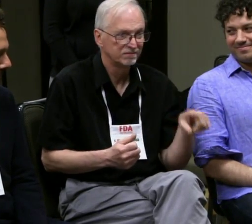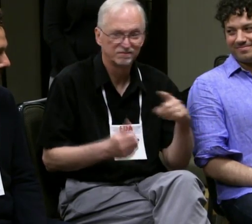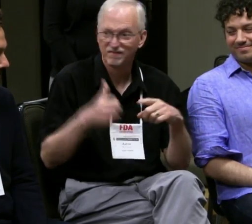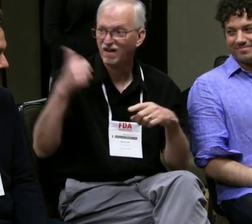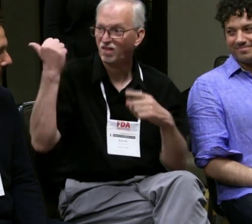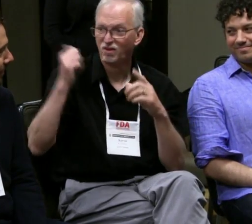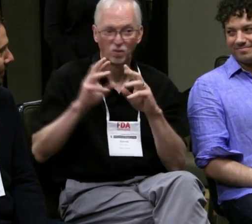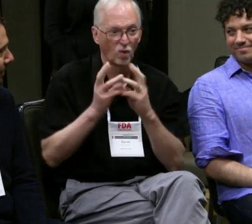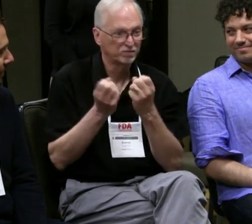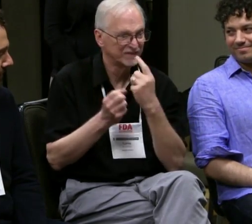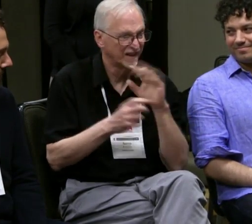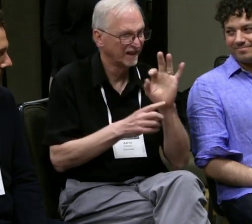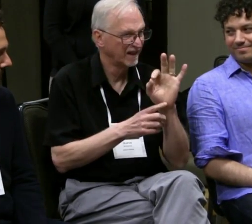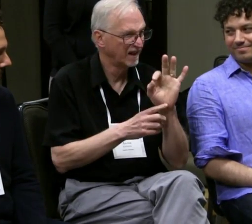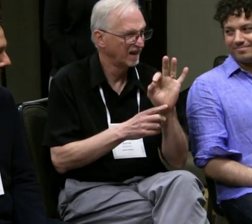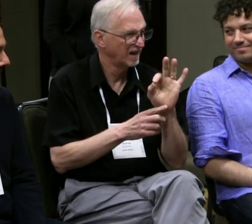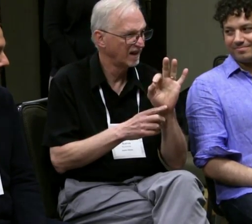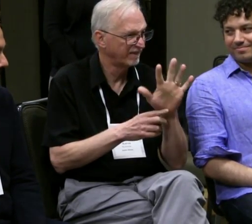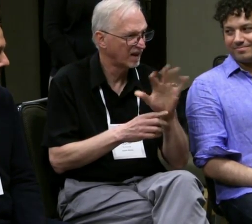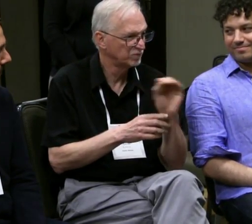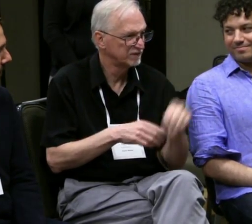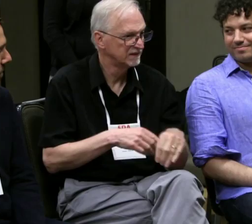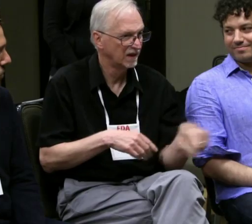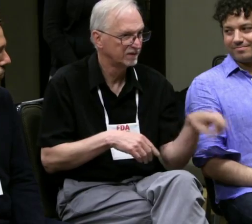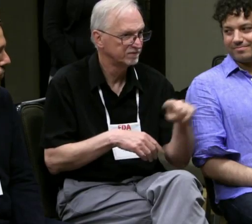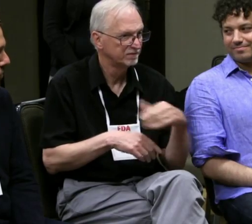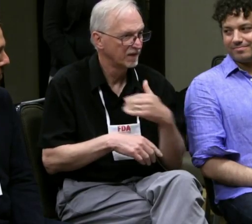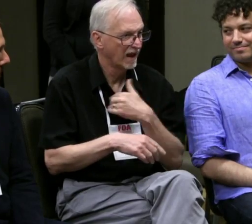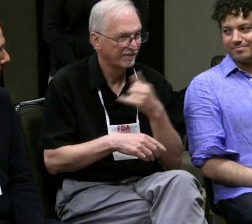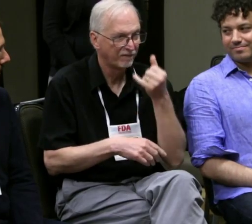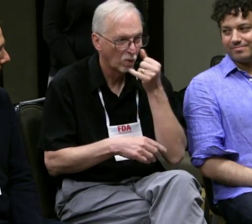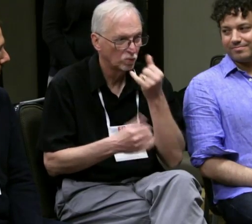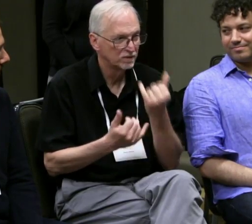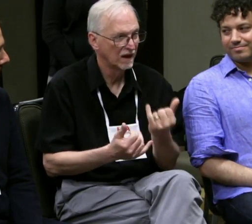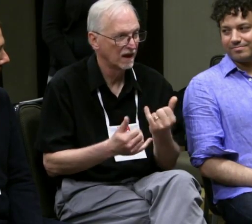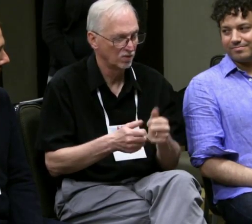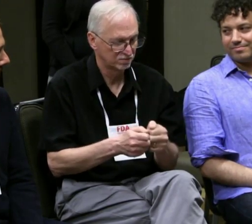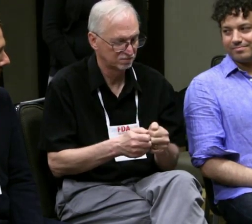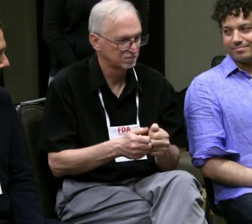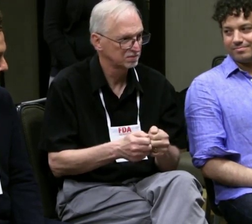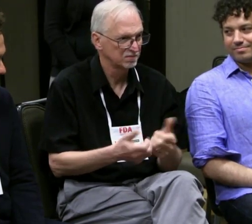Everyone has a smartphone. In the workshop they talked about 95 percent of the people